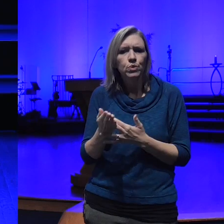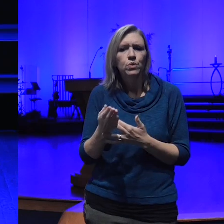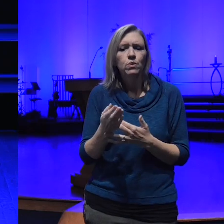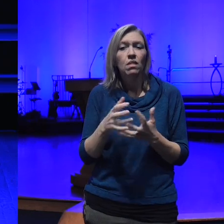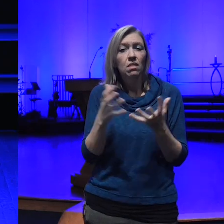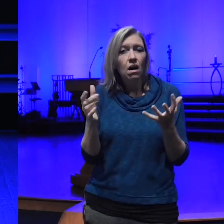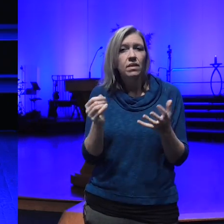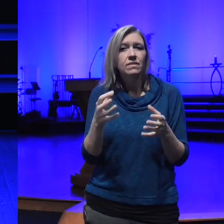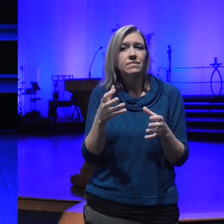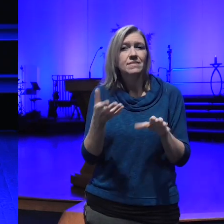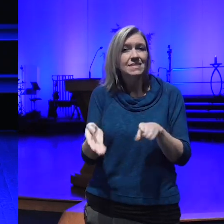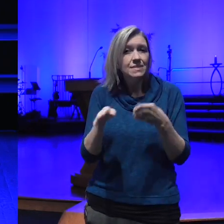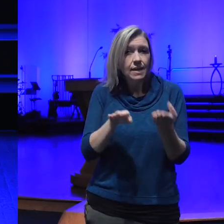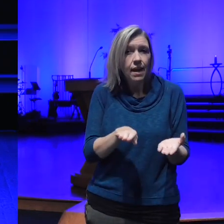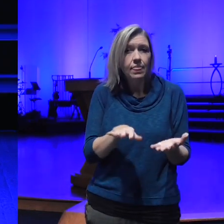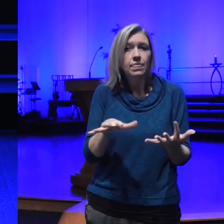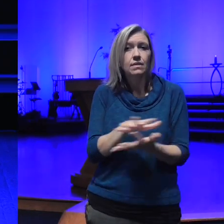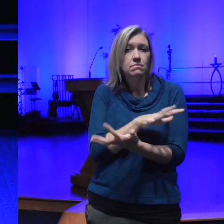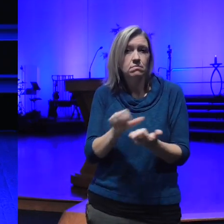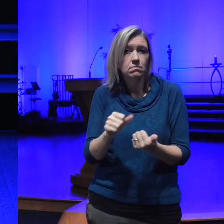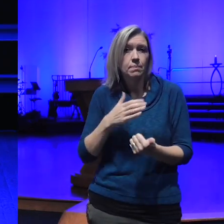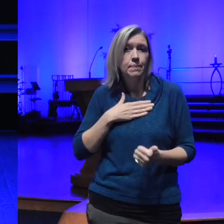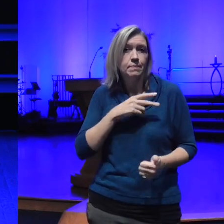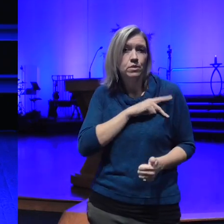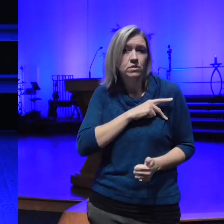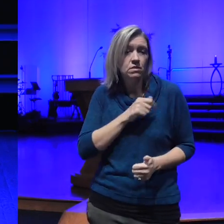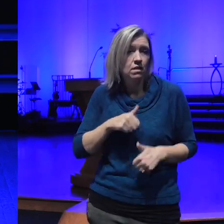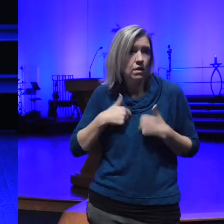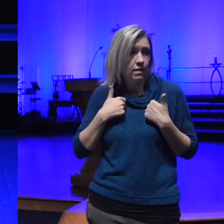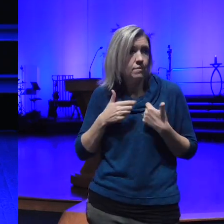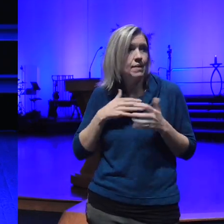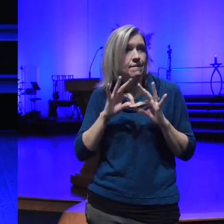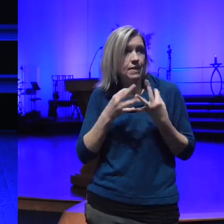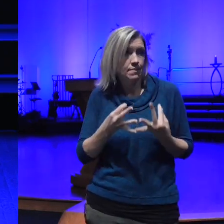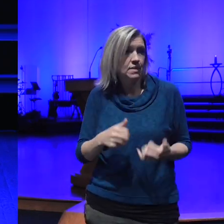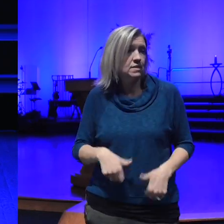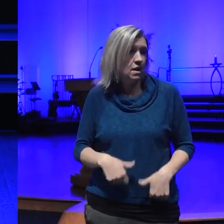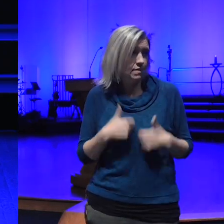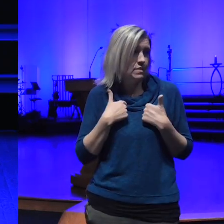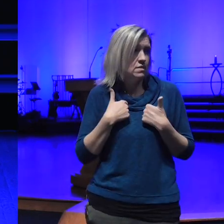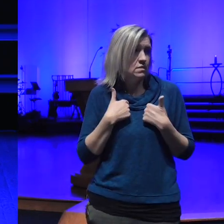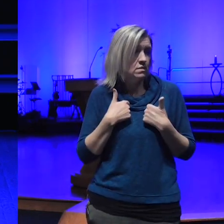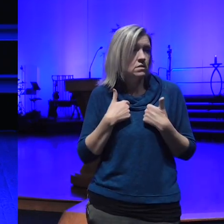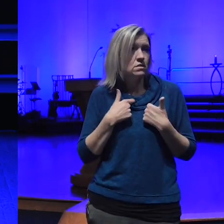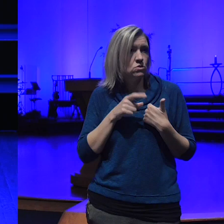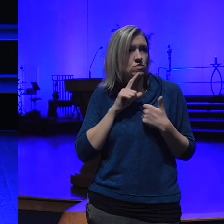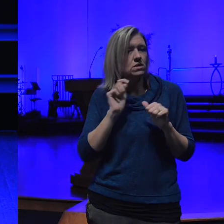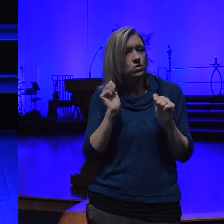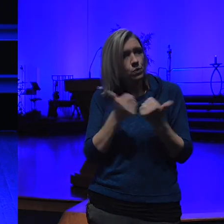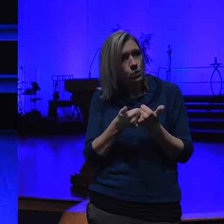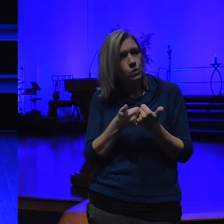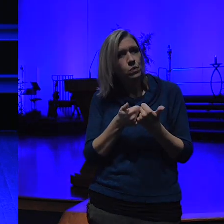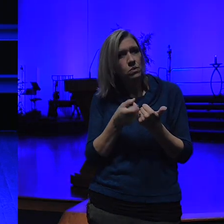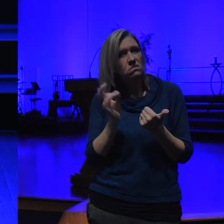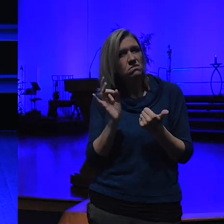personal life and my family's personal life it's it was a very challenging time and I found myself